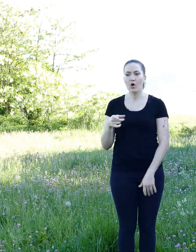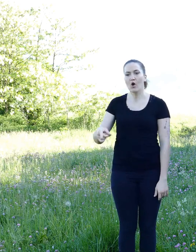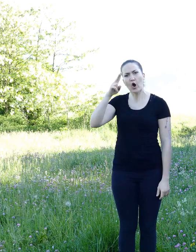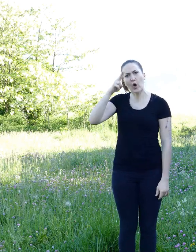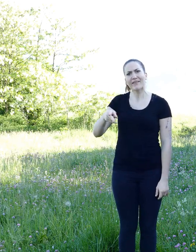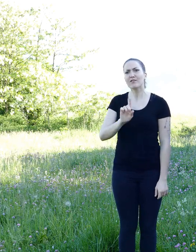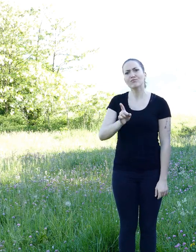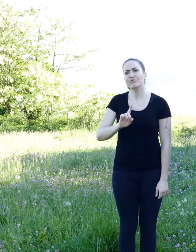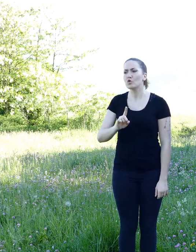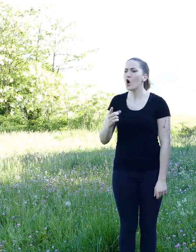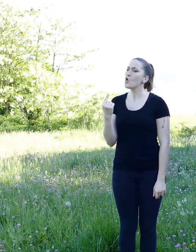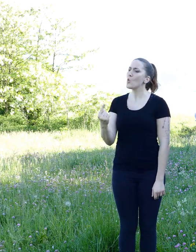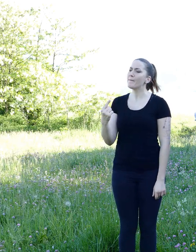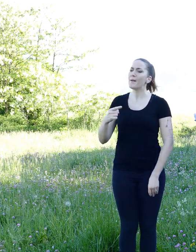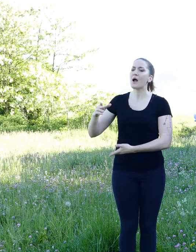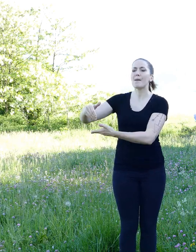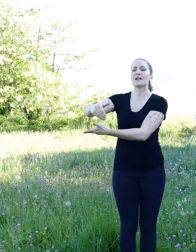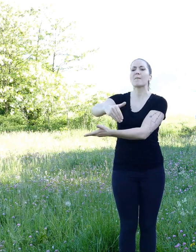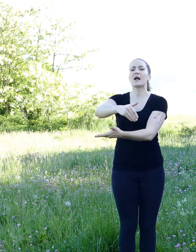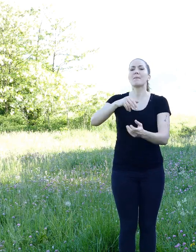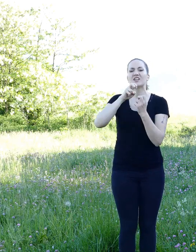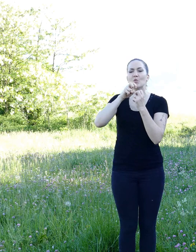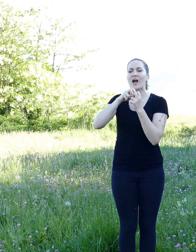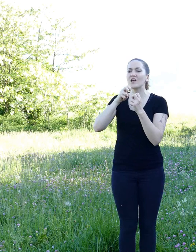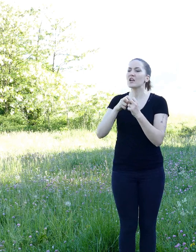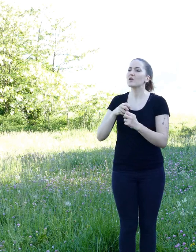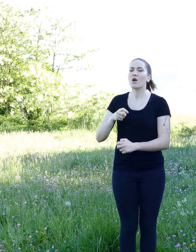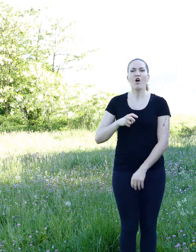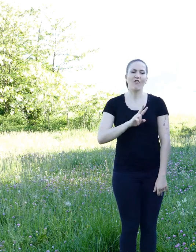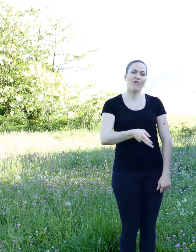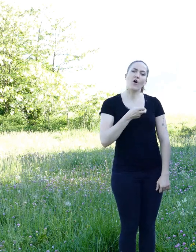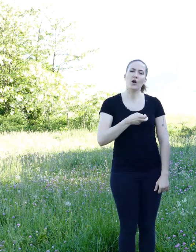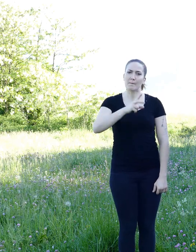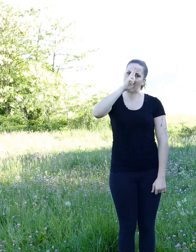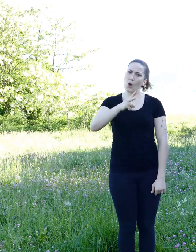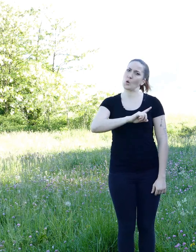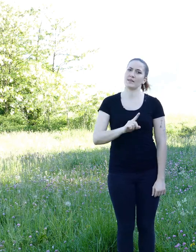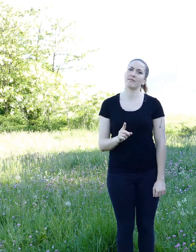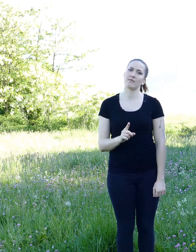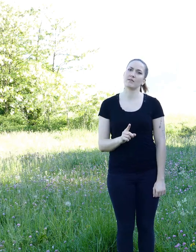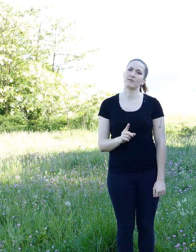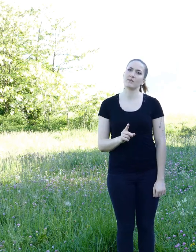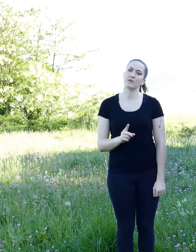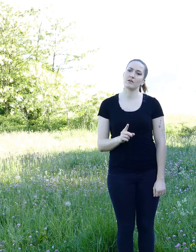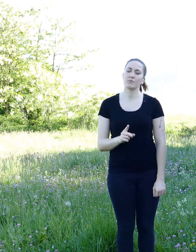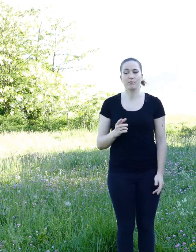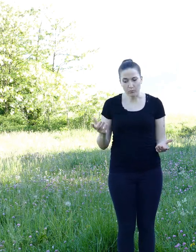to just pick them up rather than stealing them? Anyhow, it was now time to find the culprit